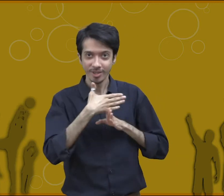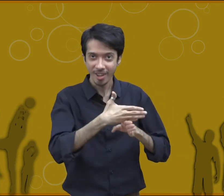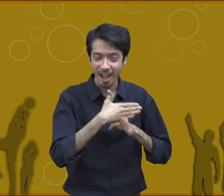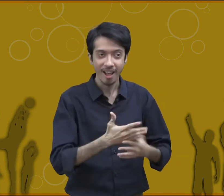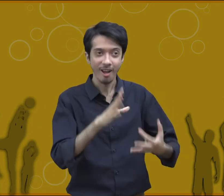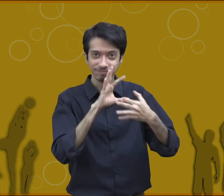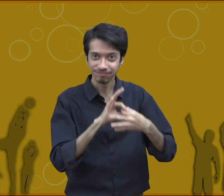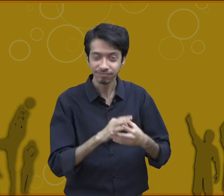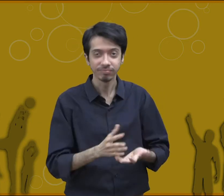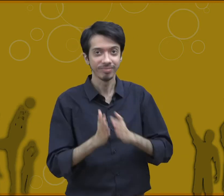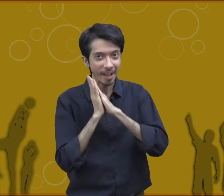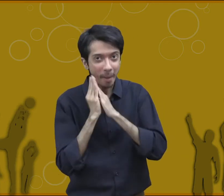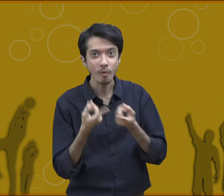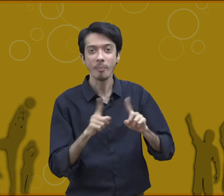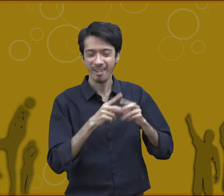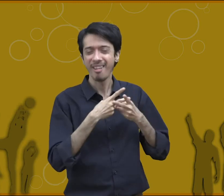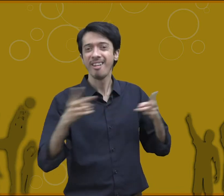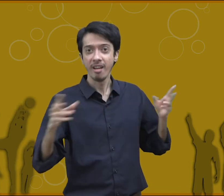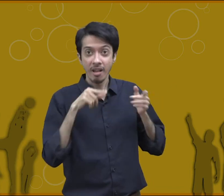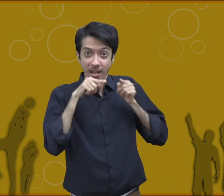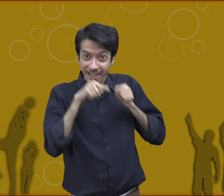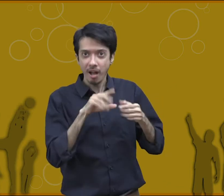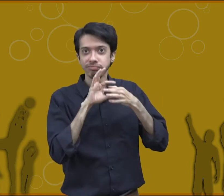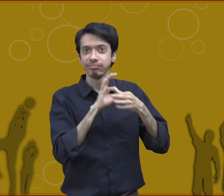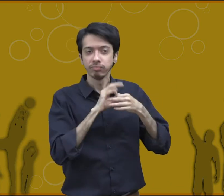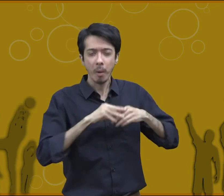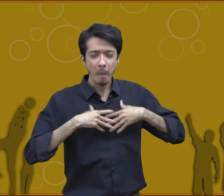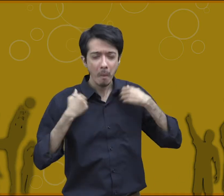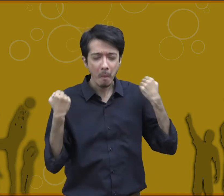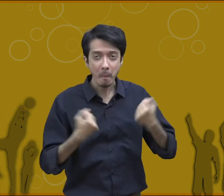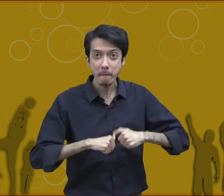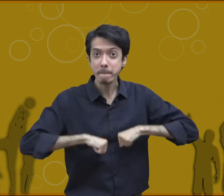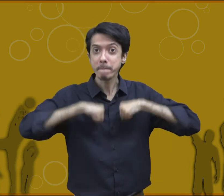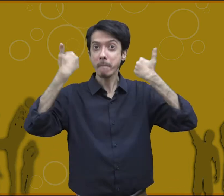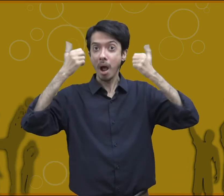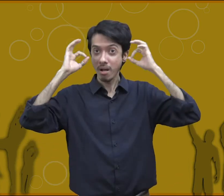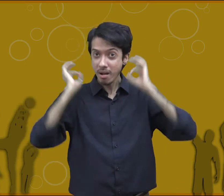through which they can mix themselves with others and this helped them to develop.